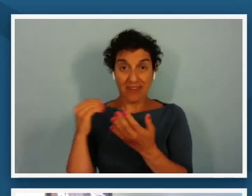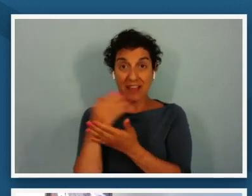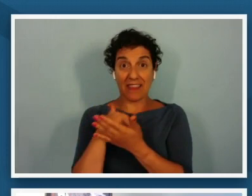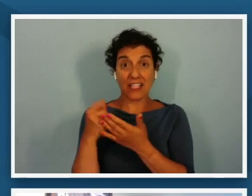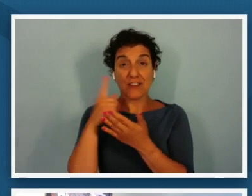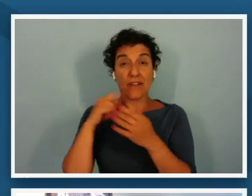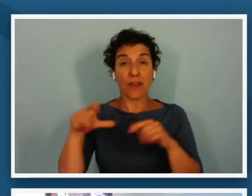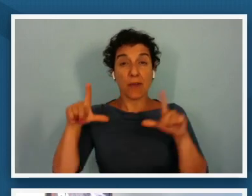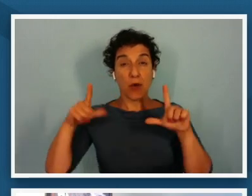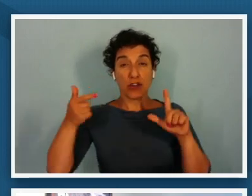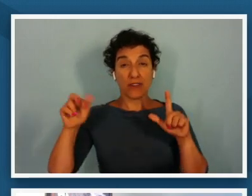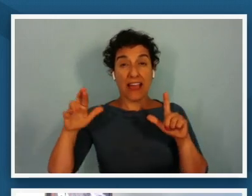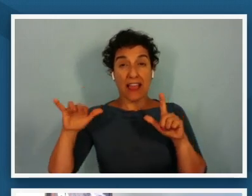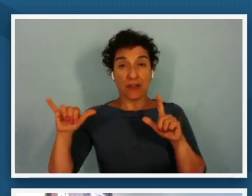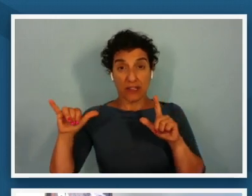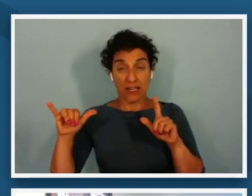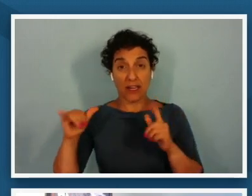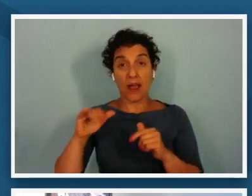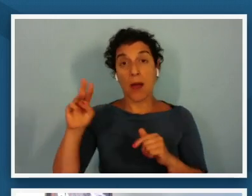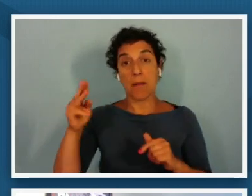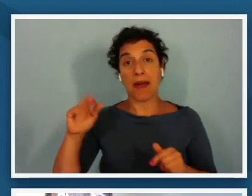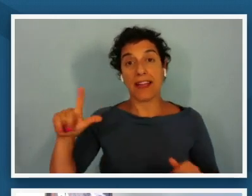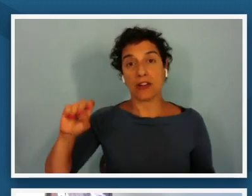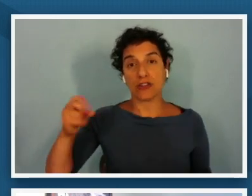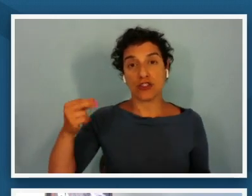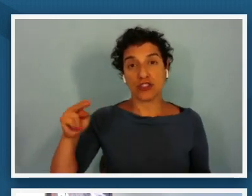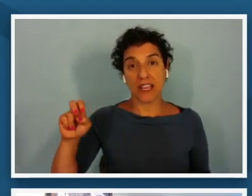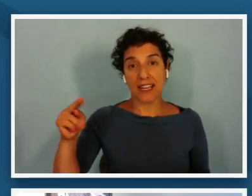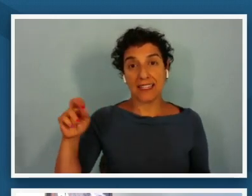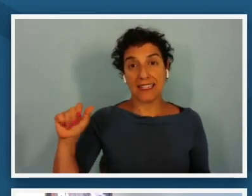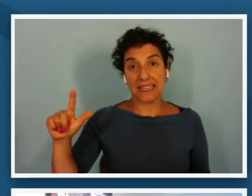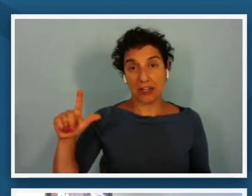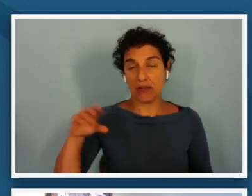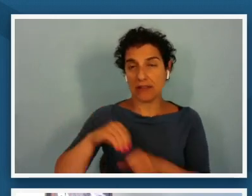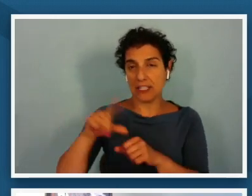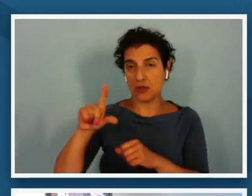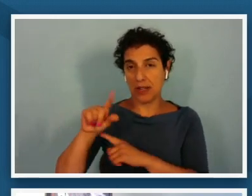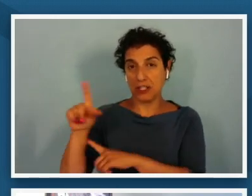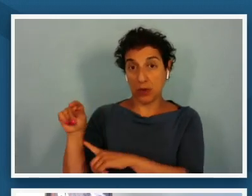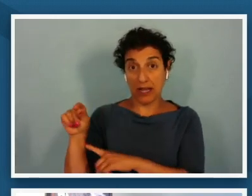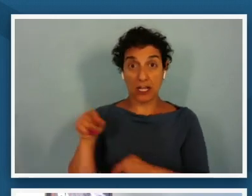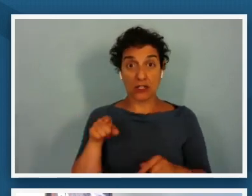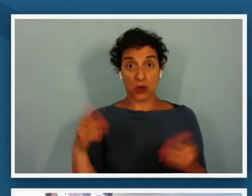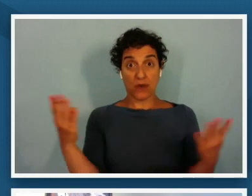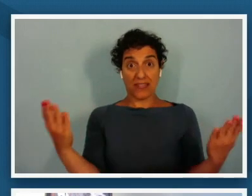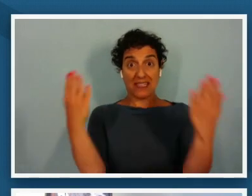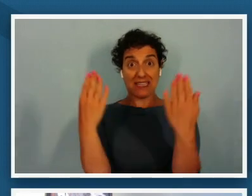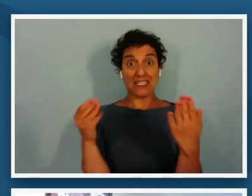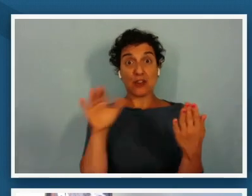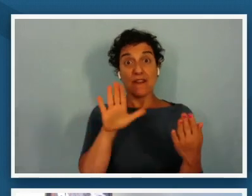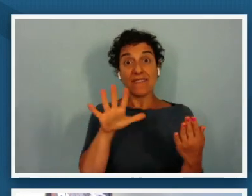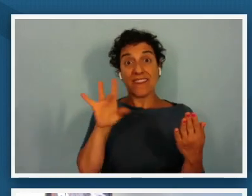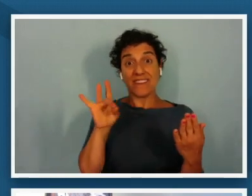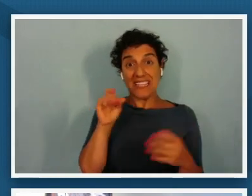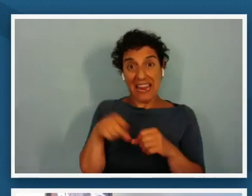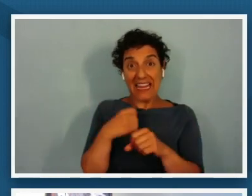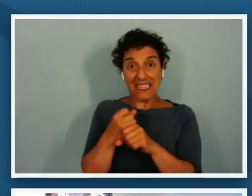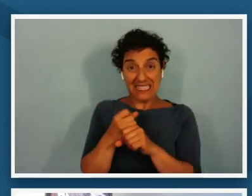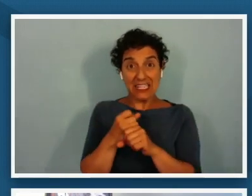was painted by michael shane neal in 2020 so these two images are 58 years